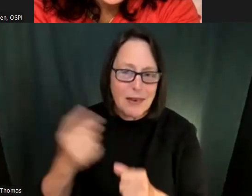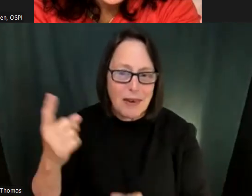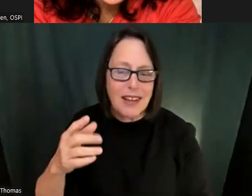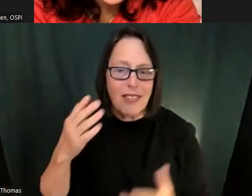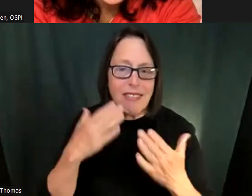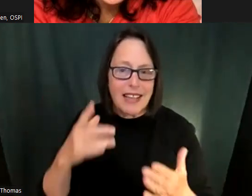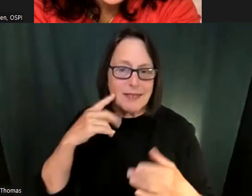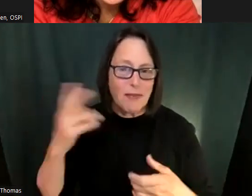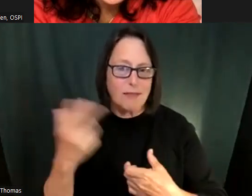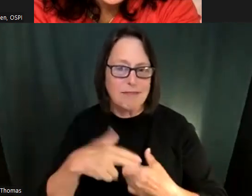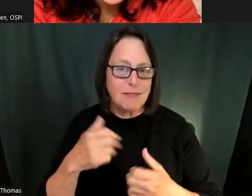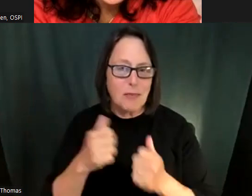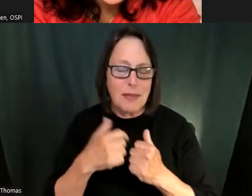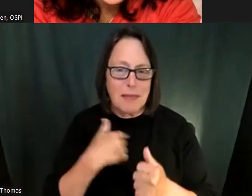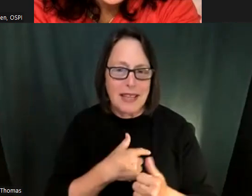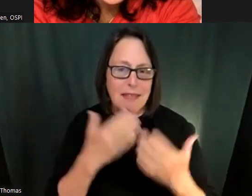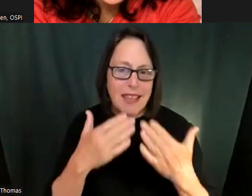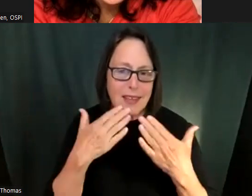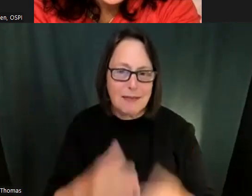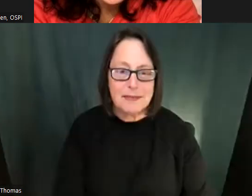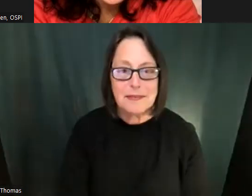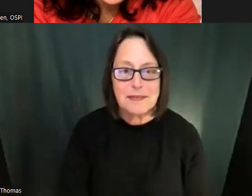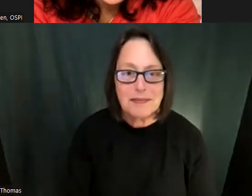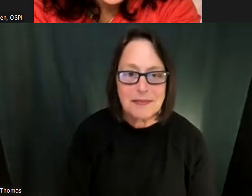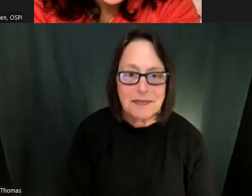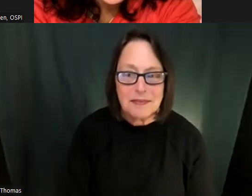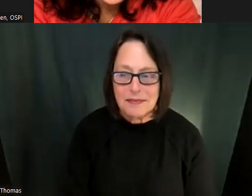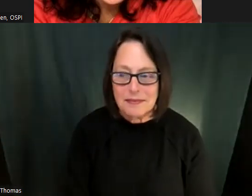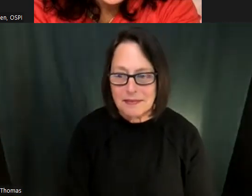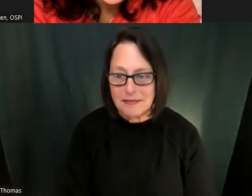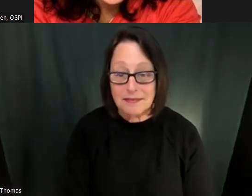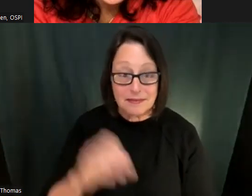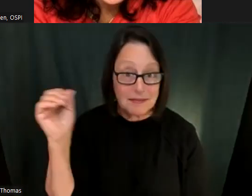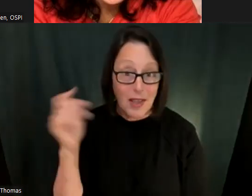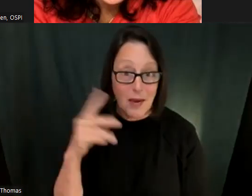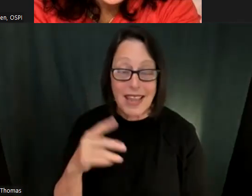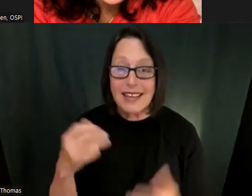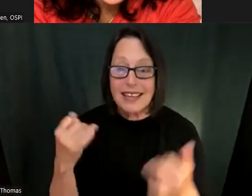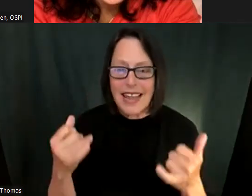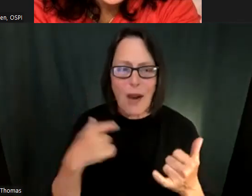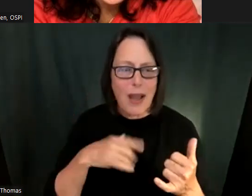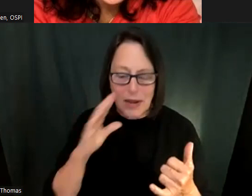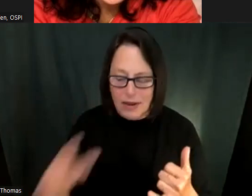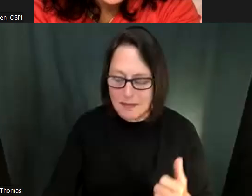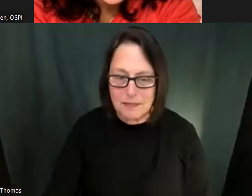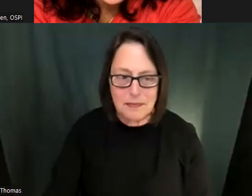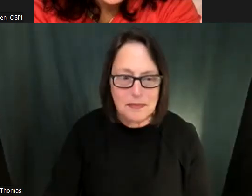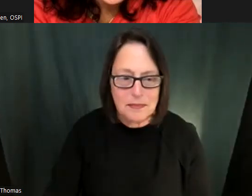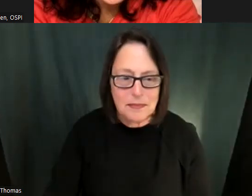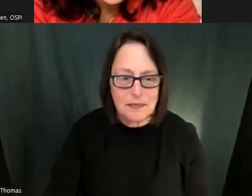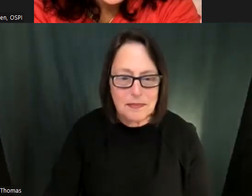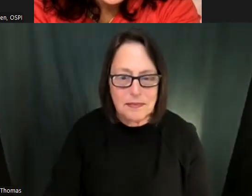So thank you so much. Really appreciate you being here with us.